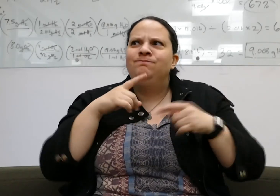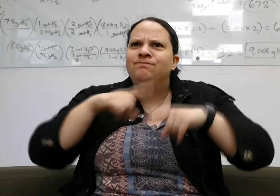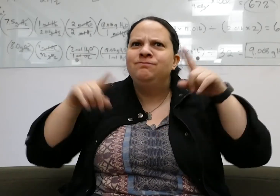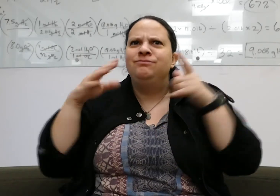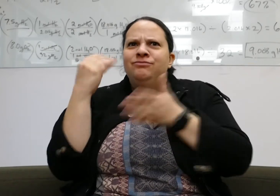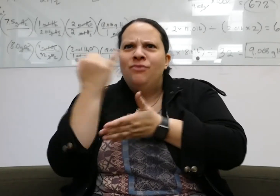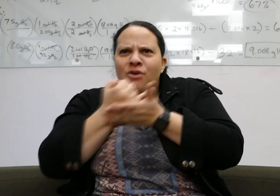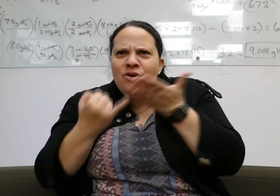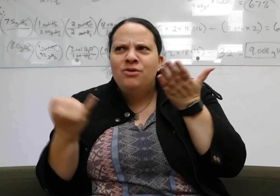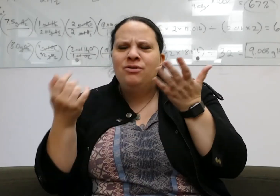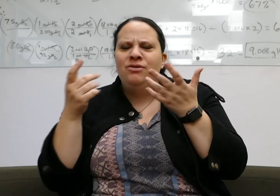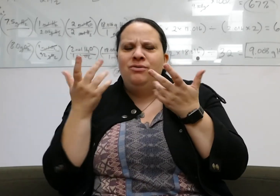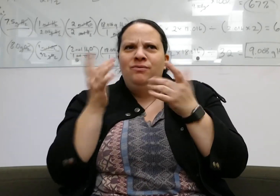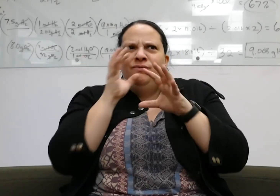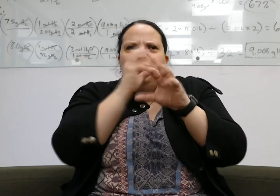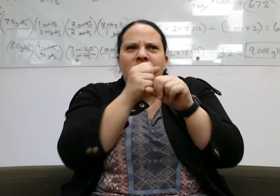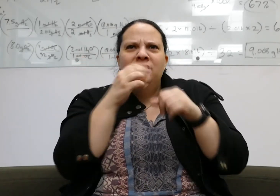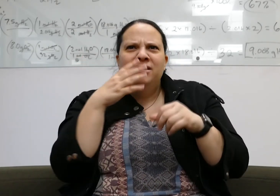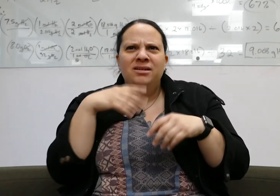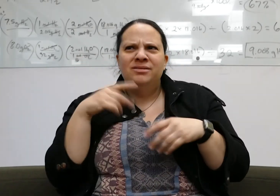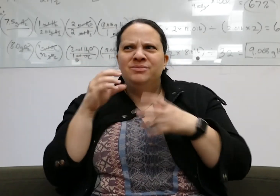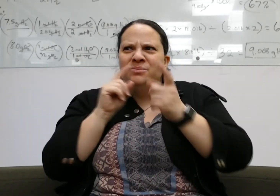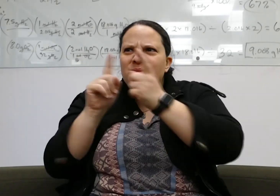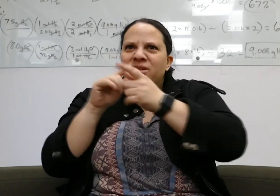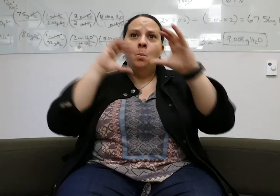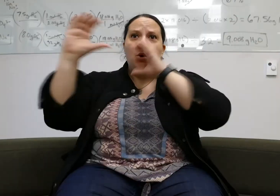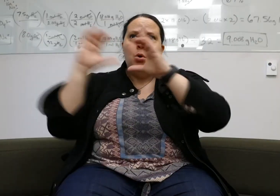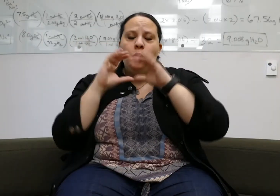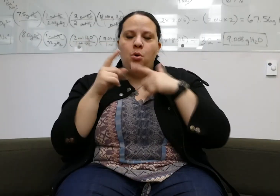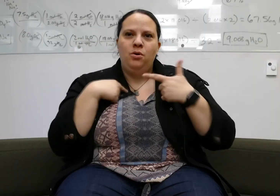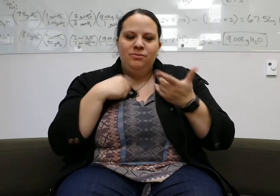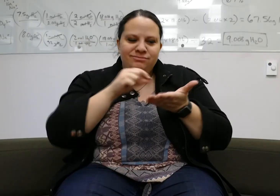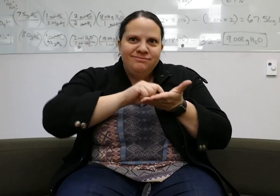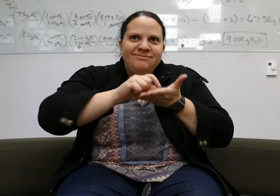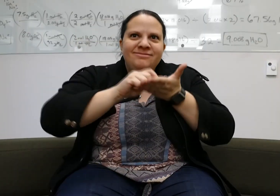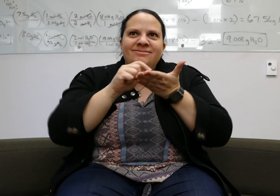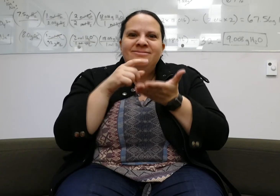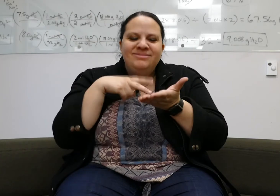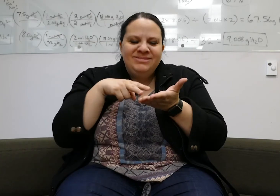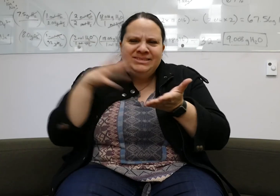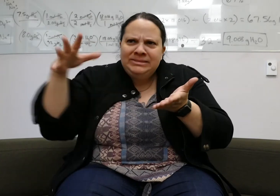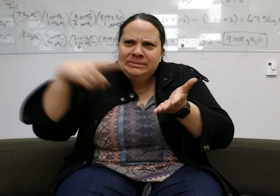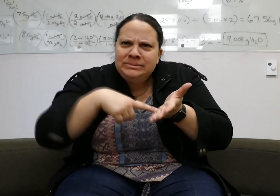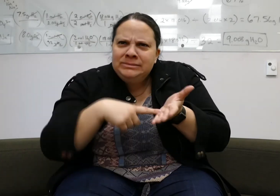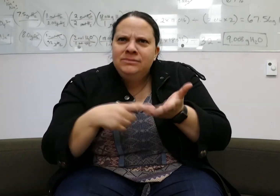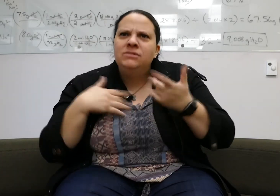I saw different types of art which I found fascinating! I communicated by writing, and asking people to help.